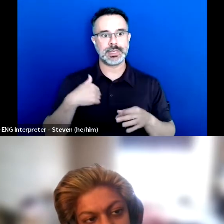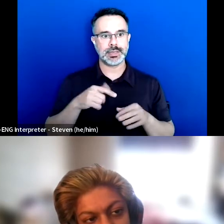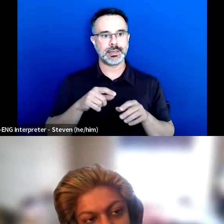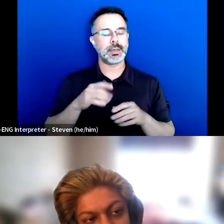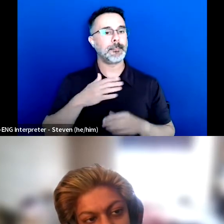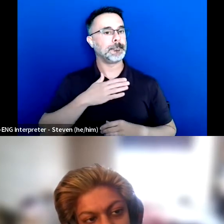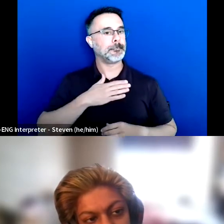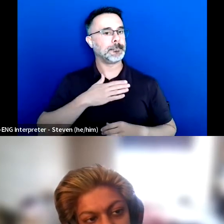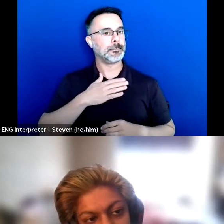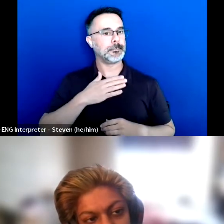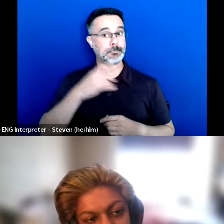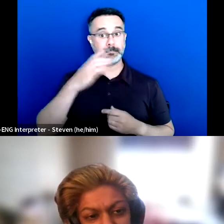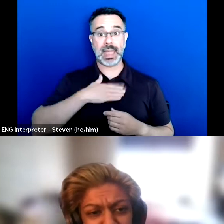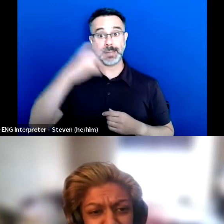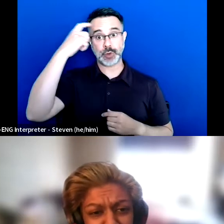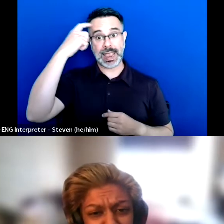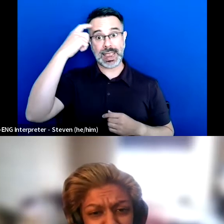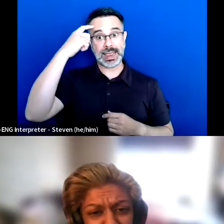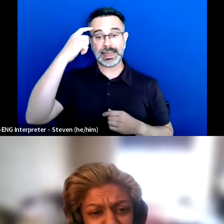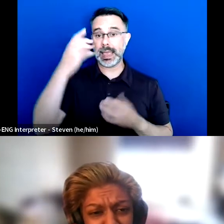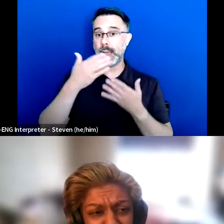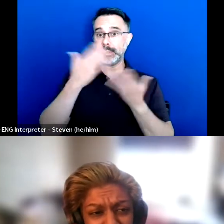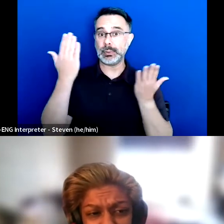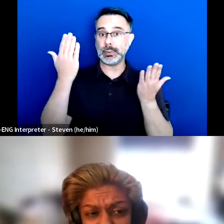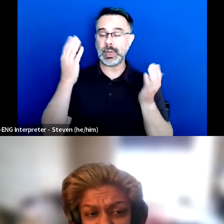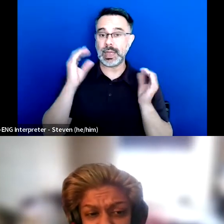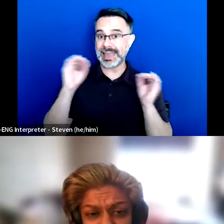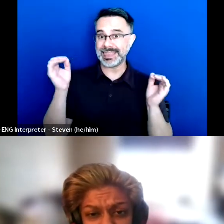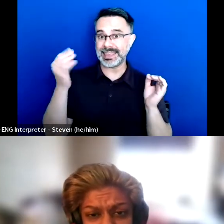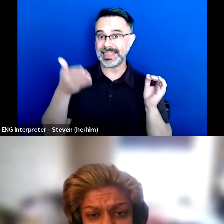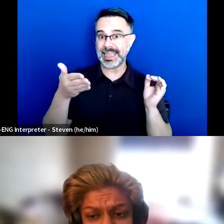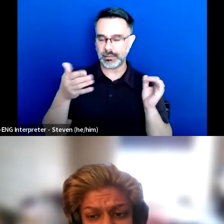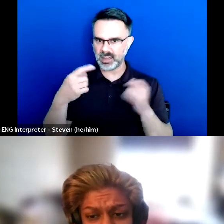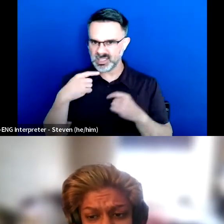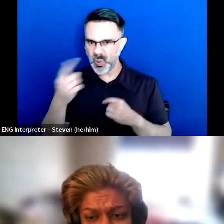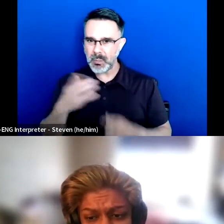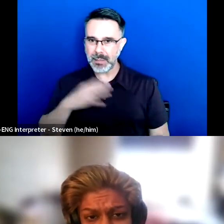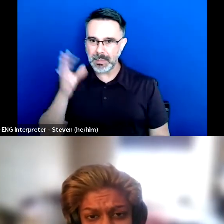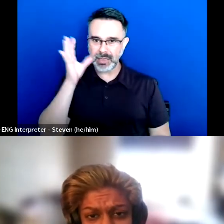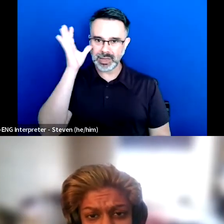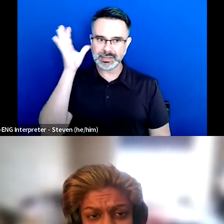that there was nothing there" to my parents which was just so bad.